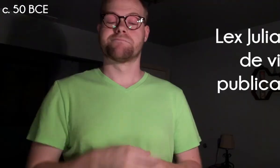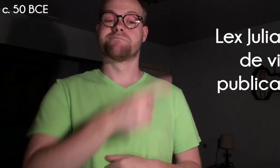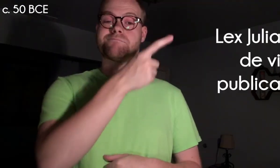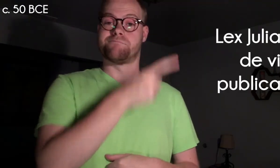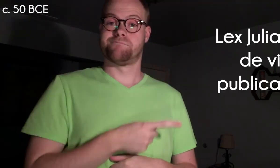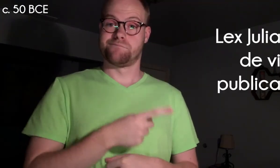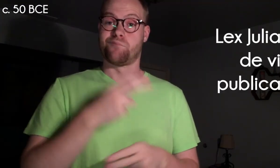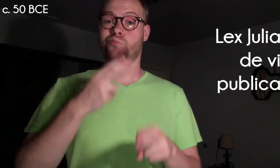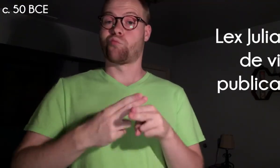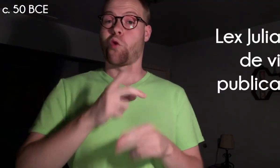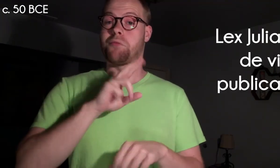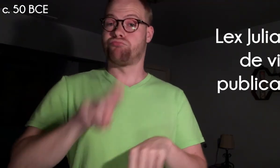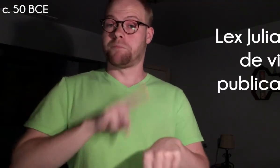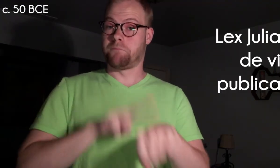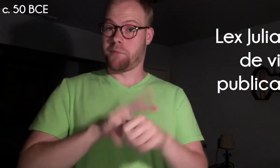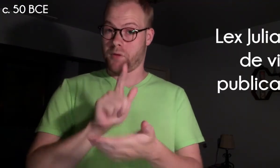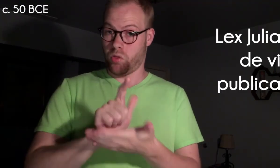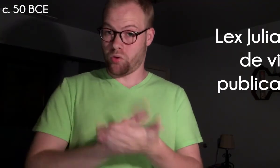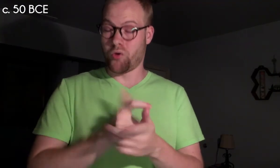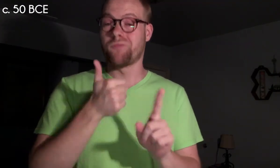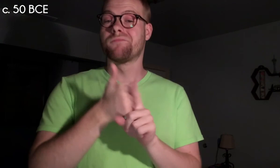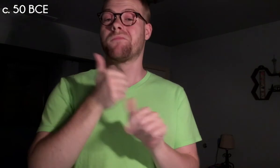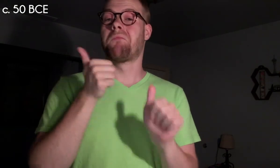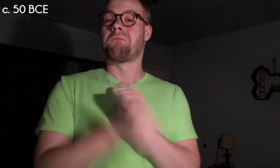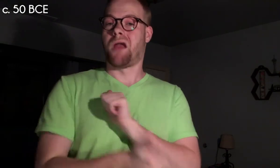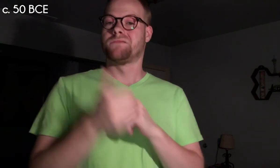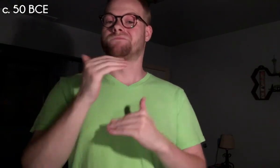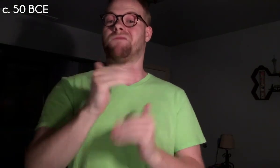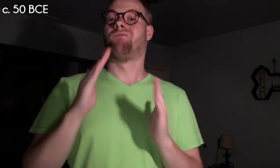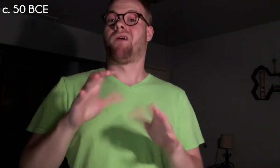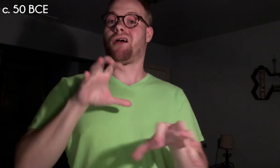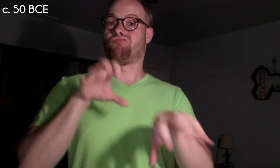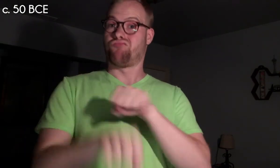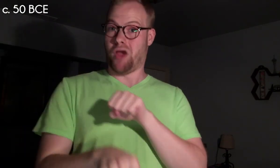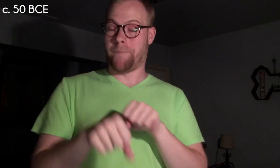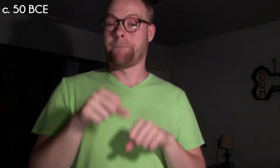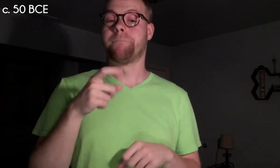c. 50 BCE The Lex Julia de vi publica, a Roman Republic law, was passed to define rape as